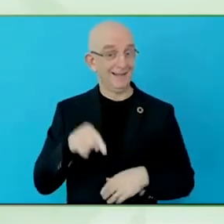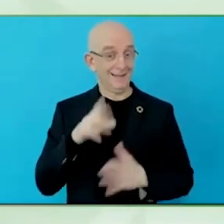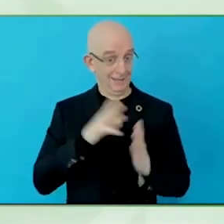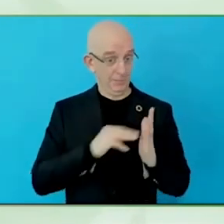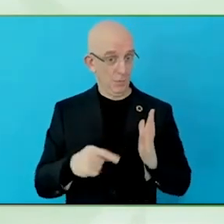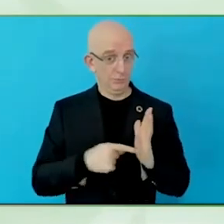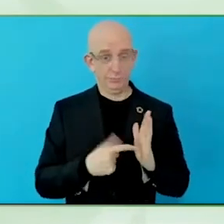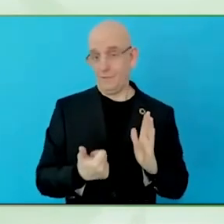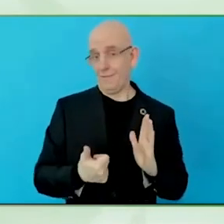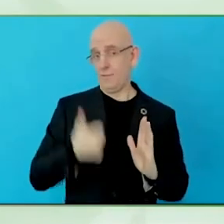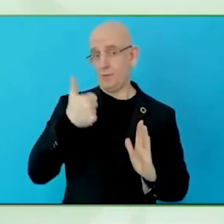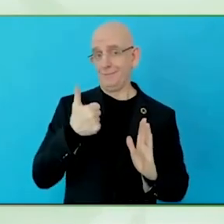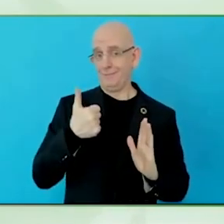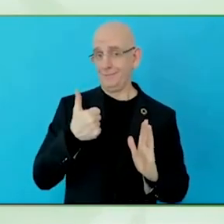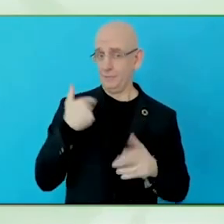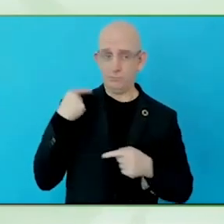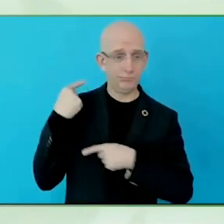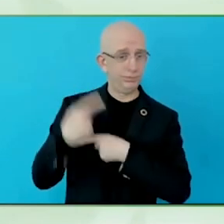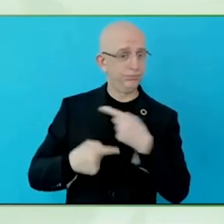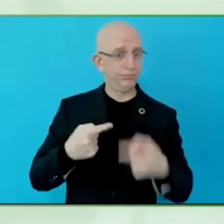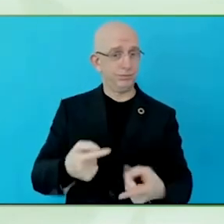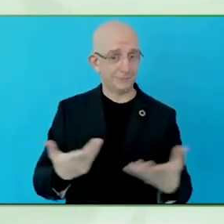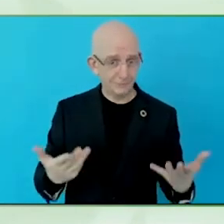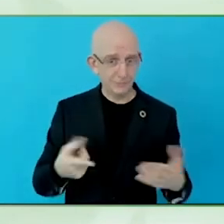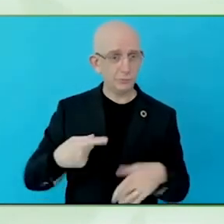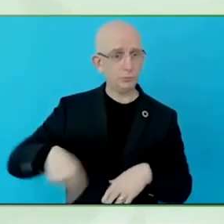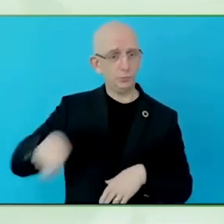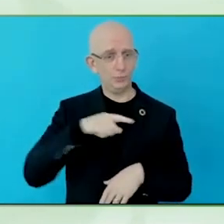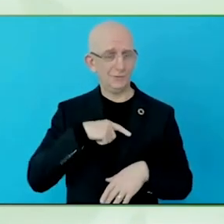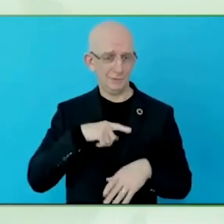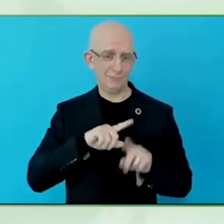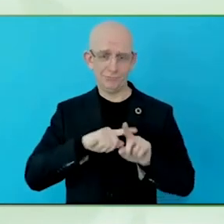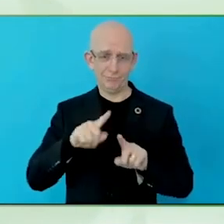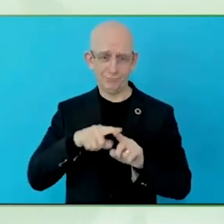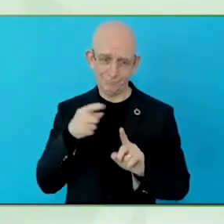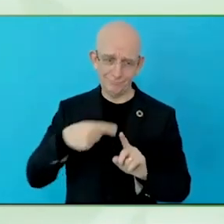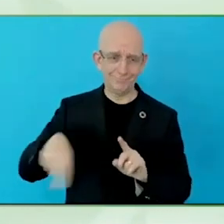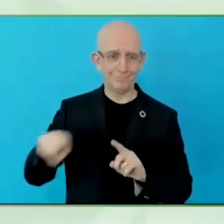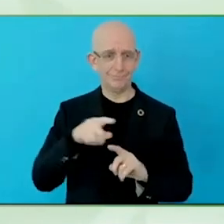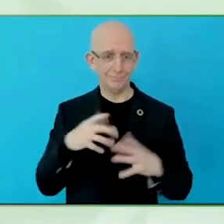I think this report set milestones in the global assistive technology